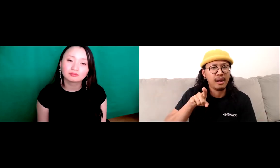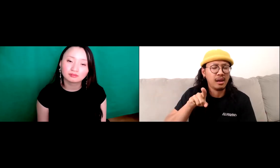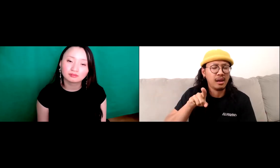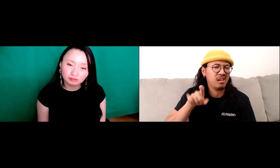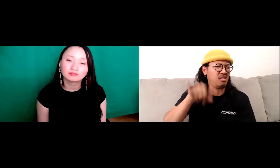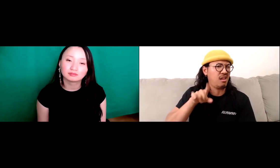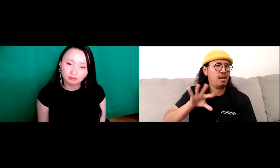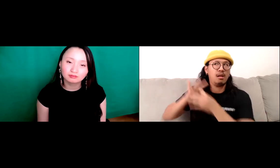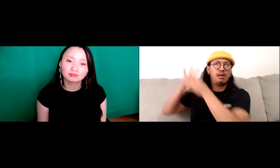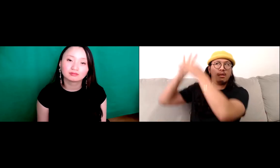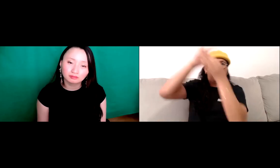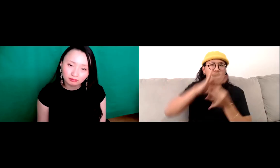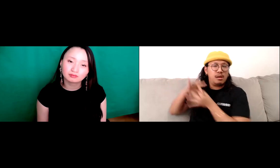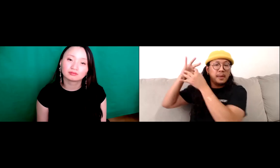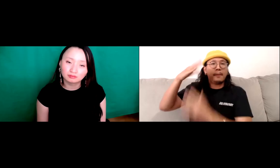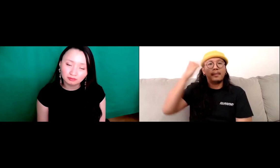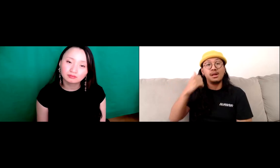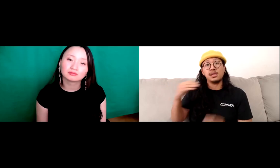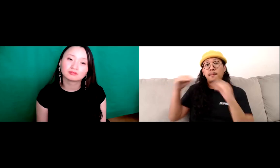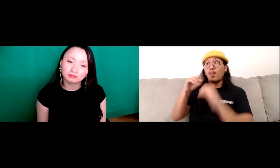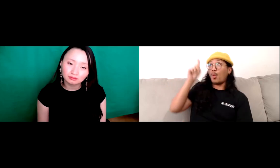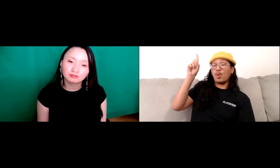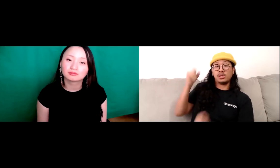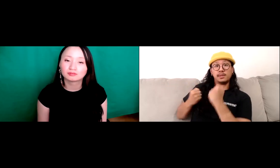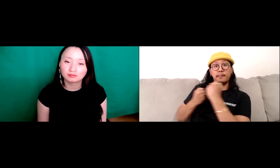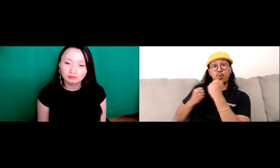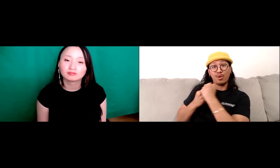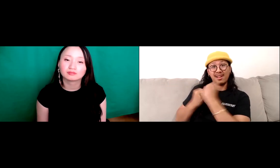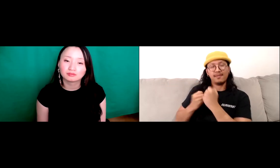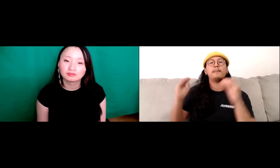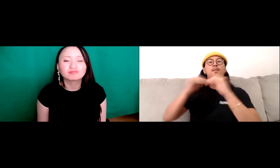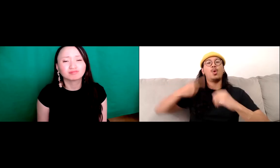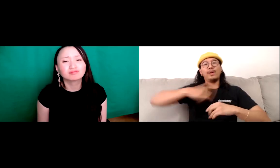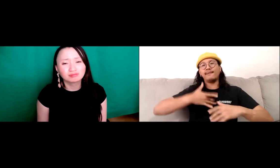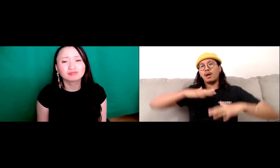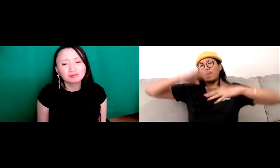essentially increase morale in terms of providing those types of things as well.